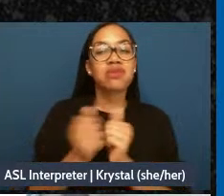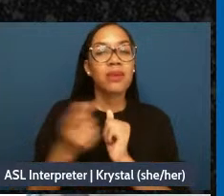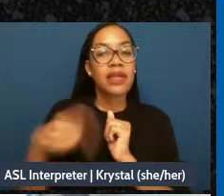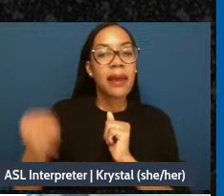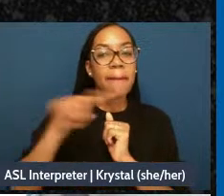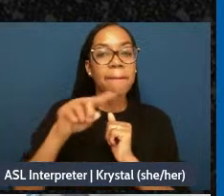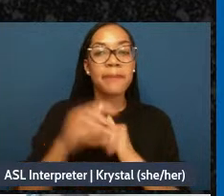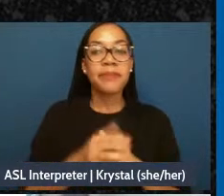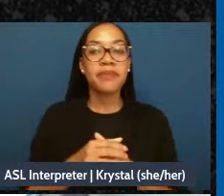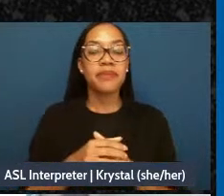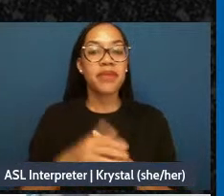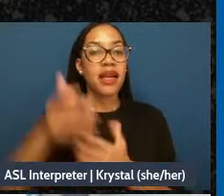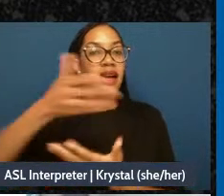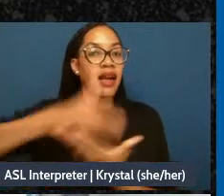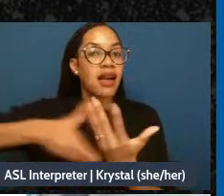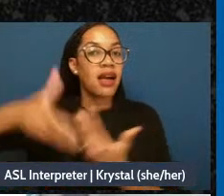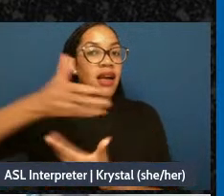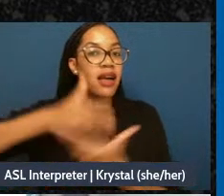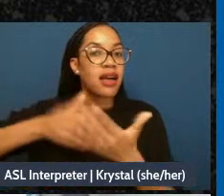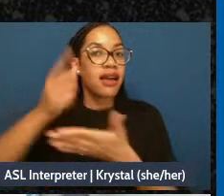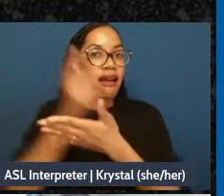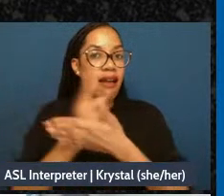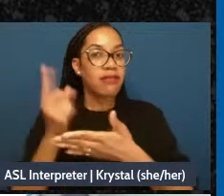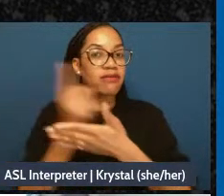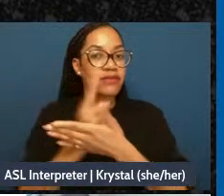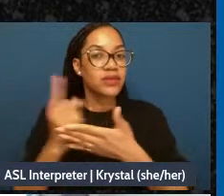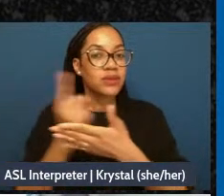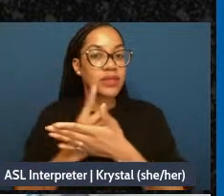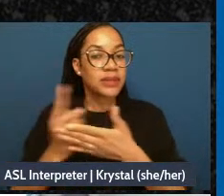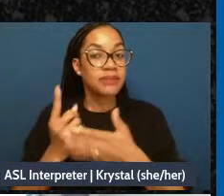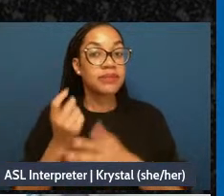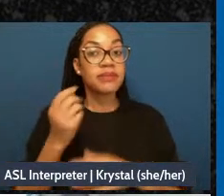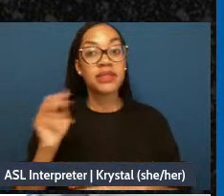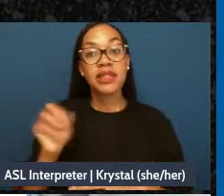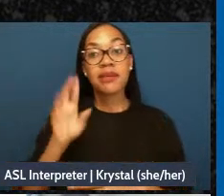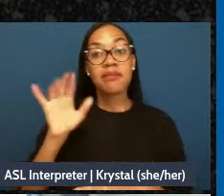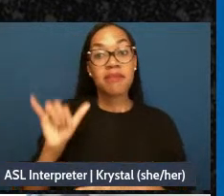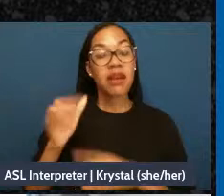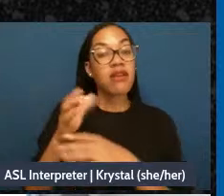Mary has been receiving social benefits that allow her to meet her basic food and housing